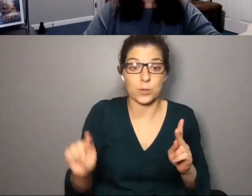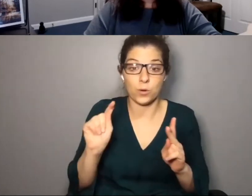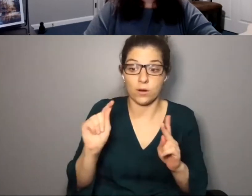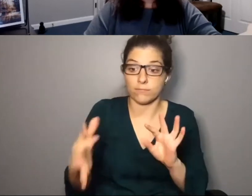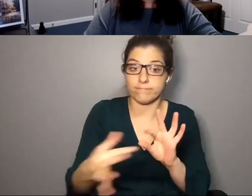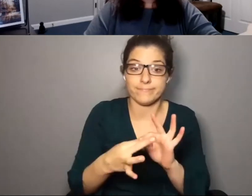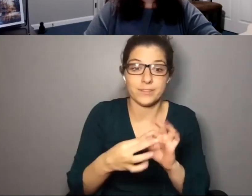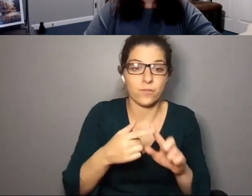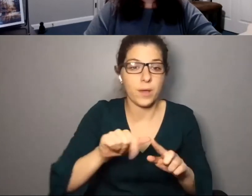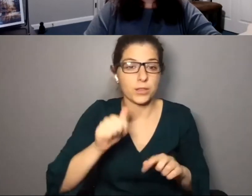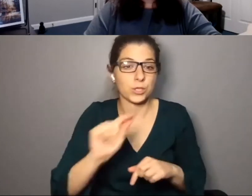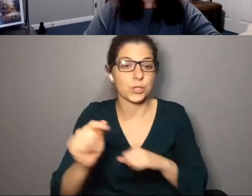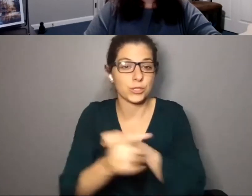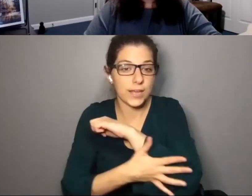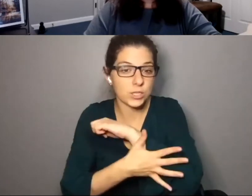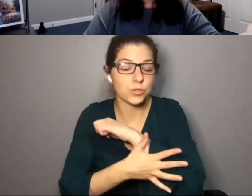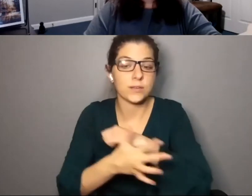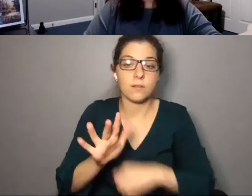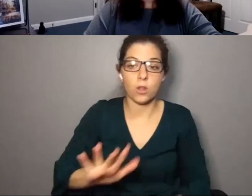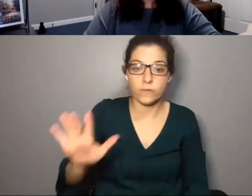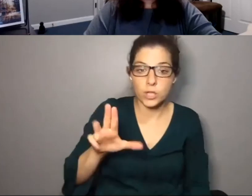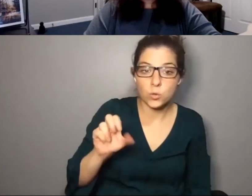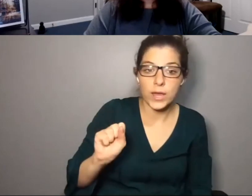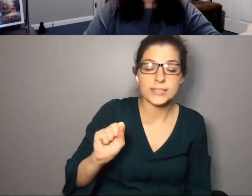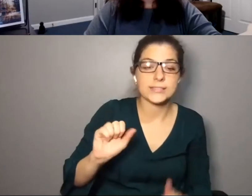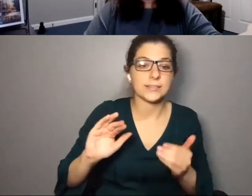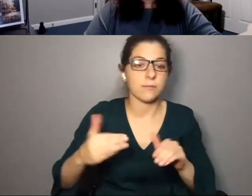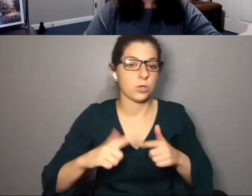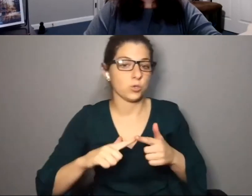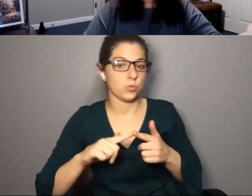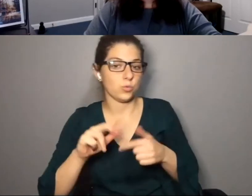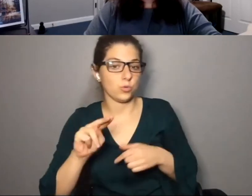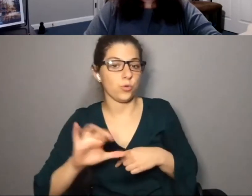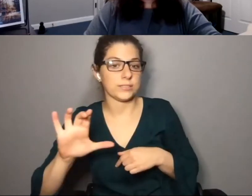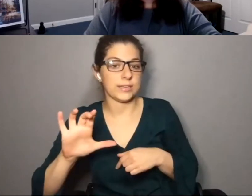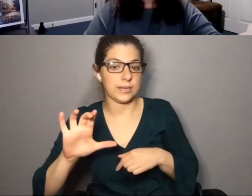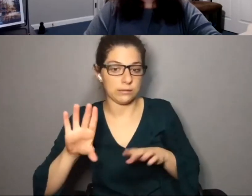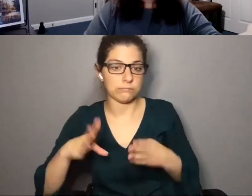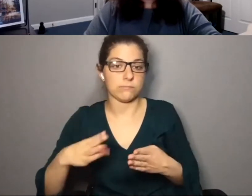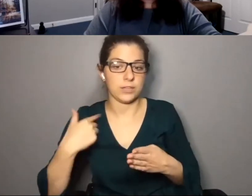fascinating to see how many folks were tuning in from other countries and across the U.S.